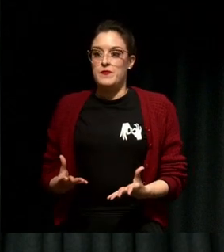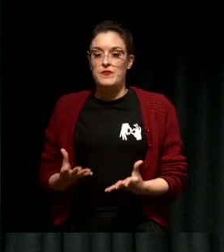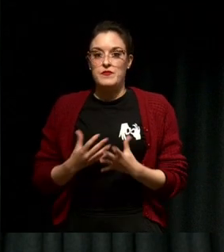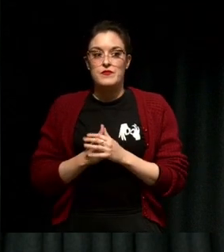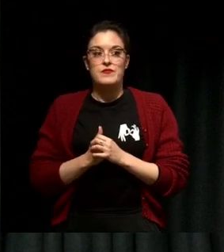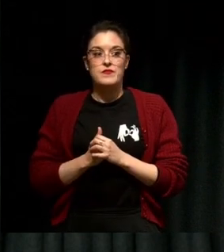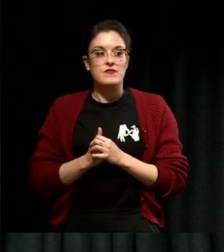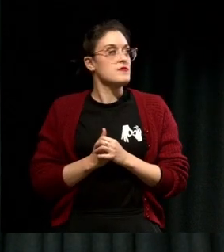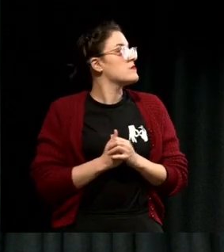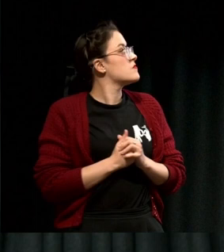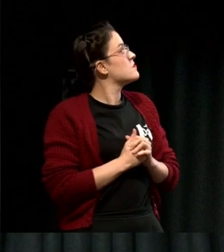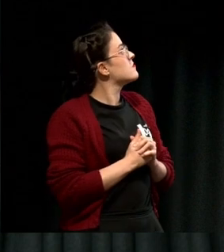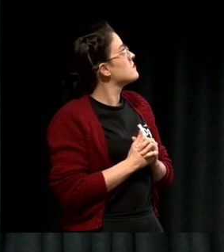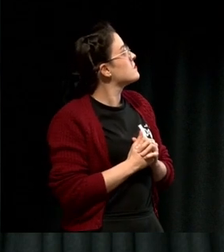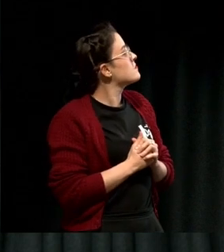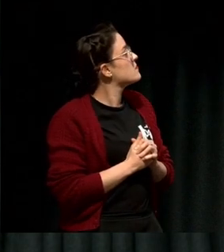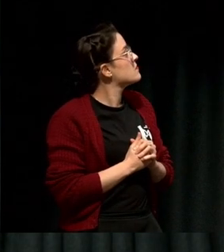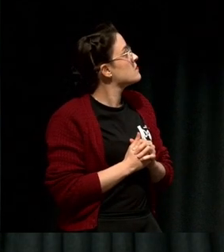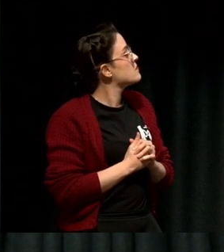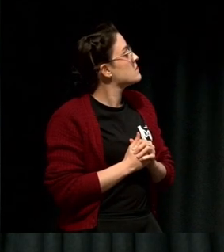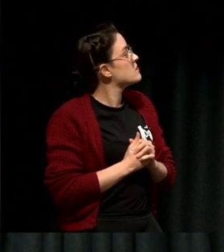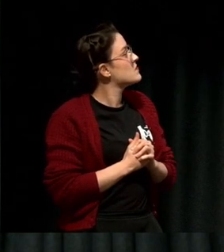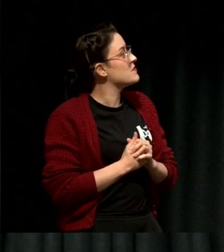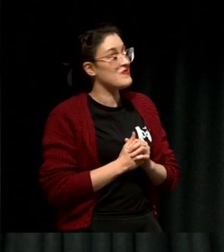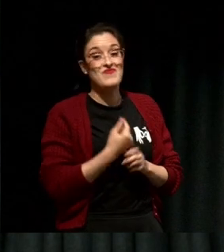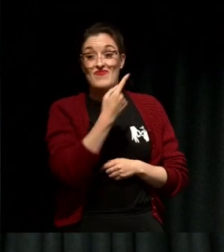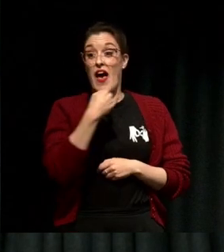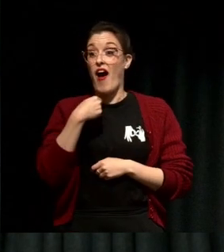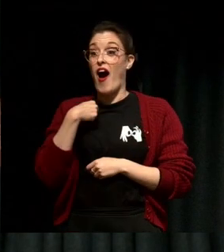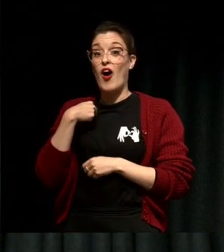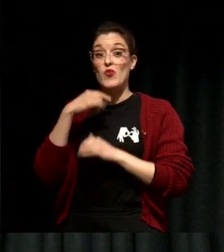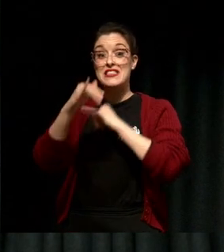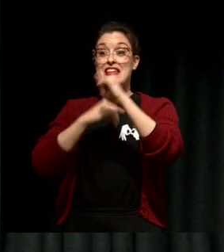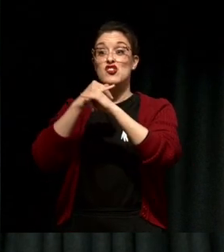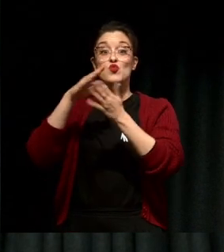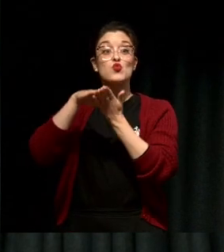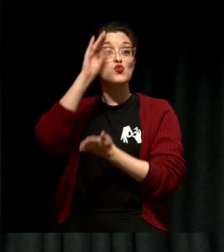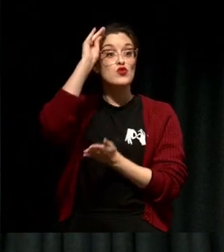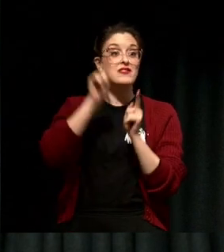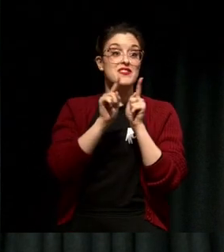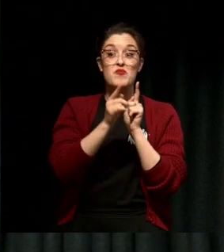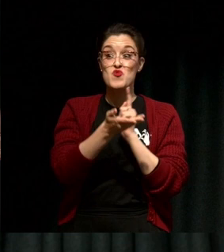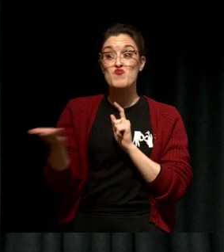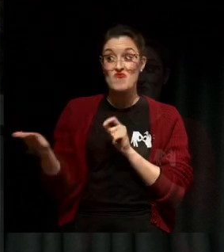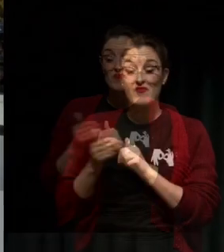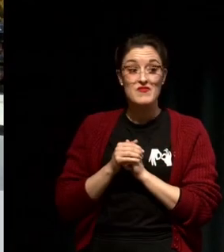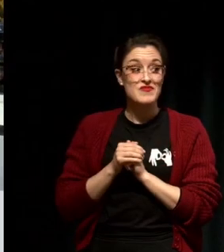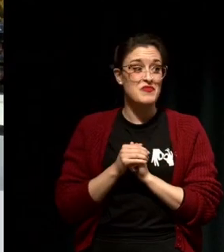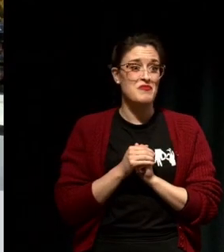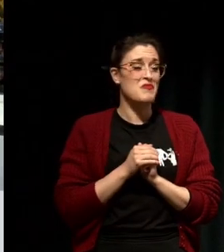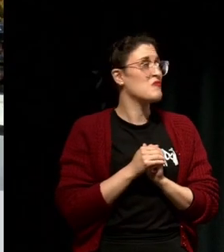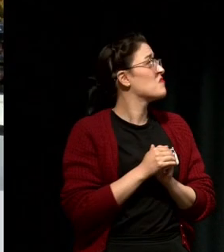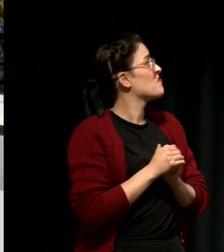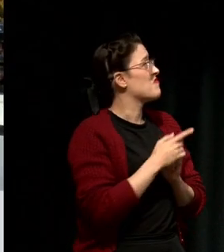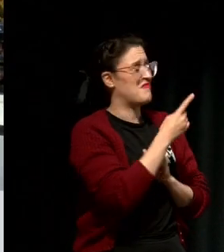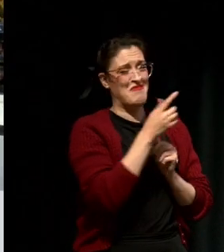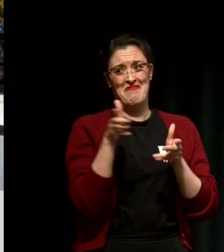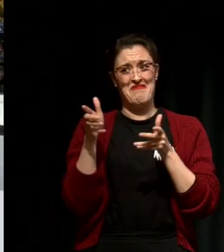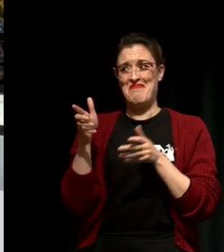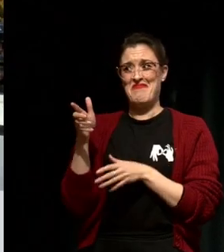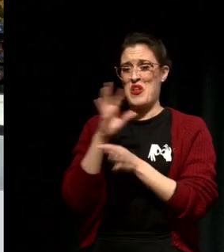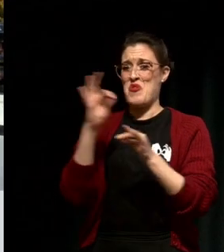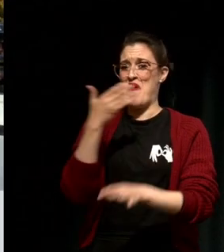See, I was an international student like many of you, look at this very dodgy photo.